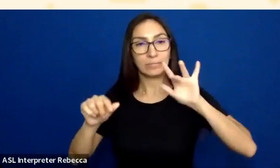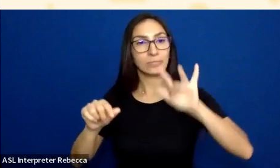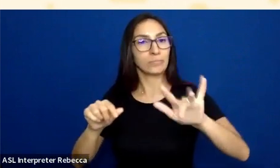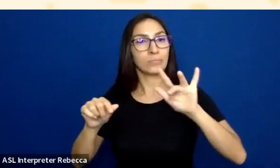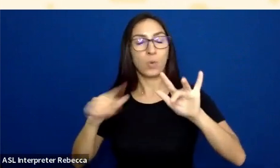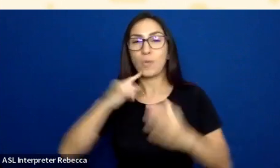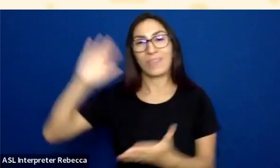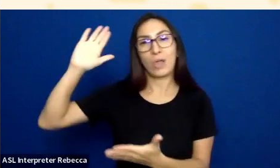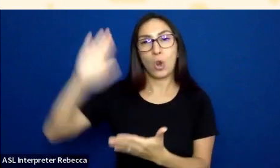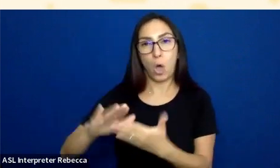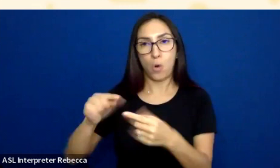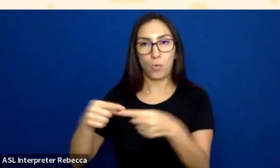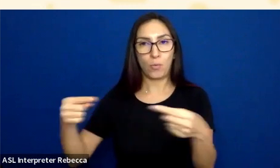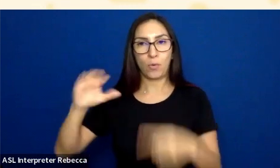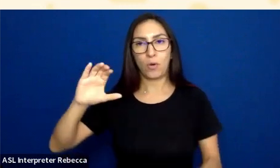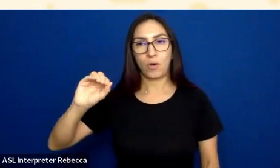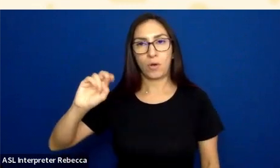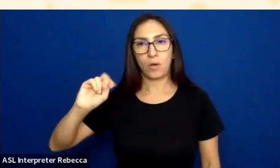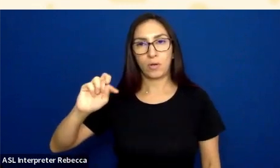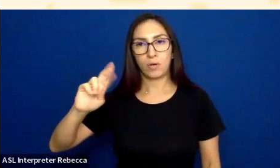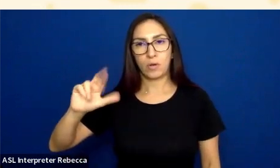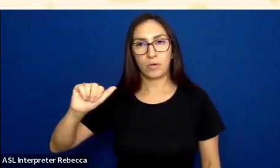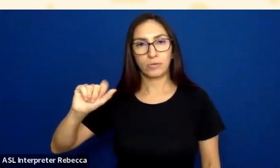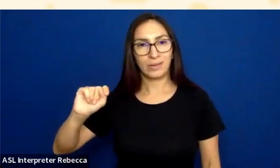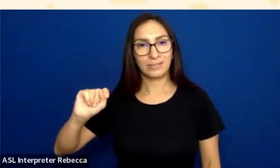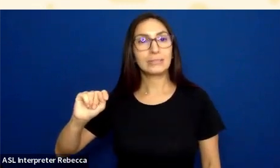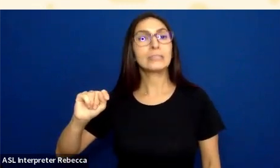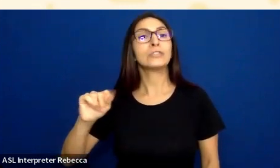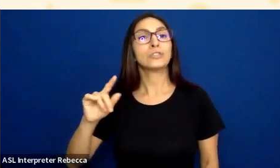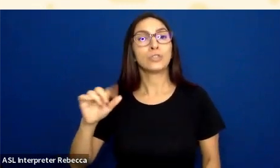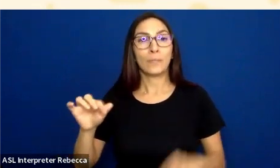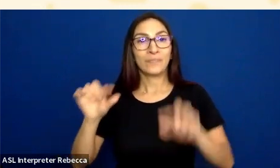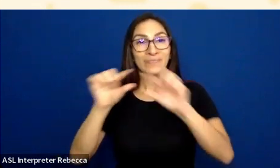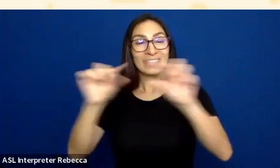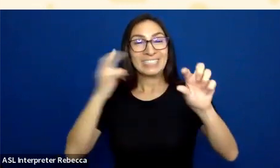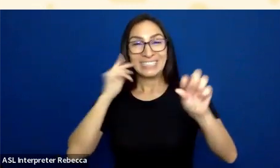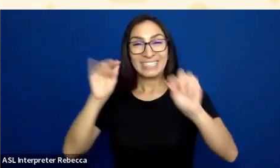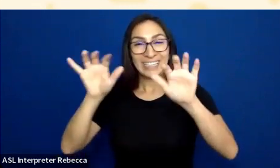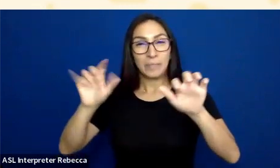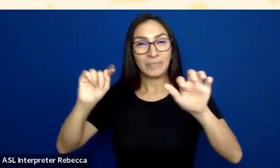Now, this text in the middle between these two icons, which is, is this larger text to have enough contrast.